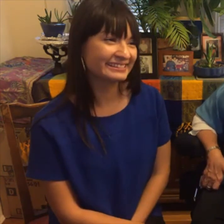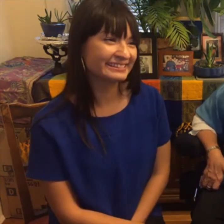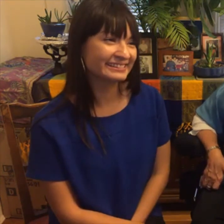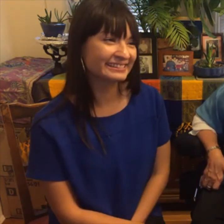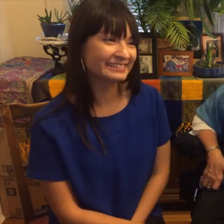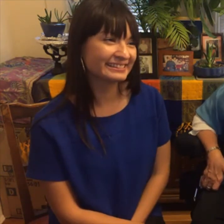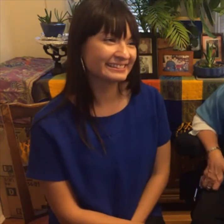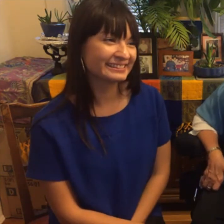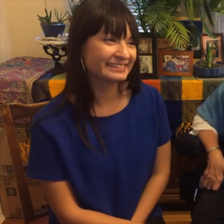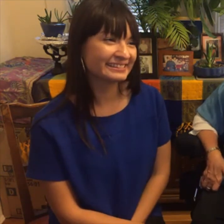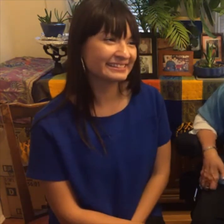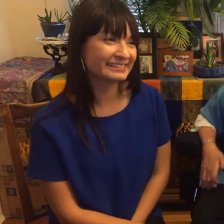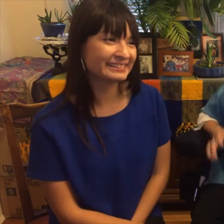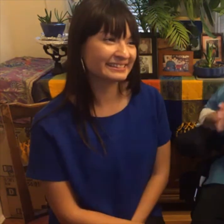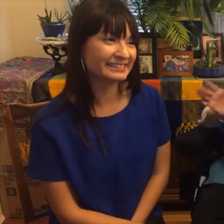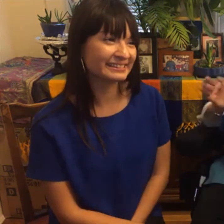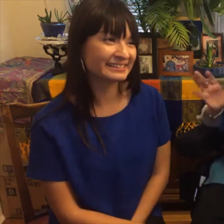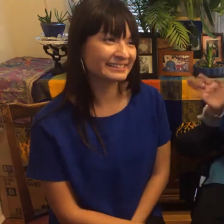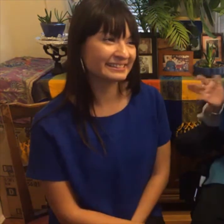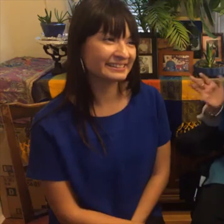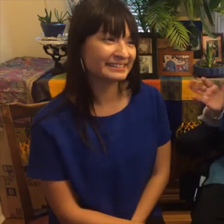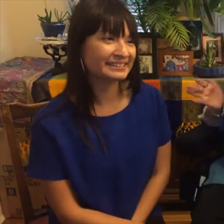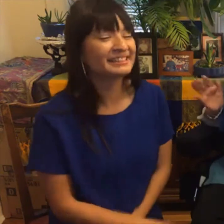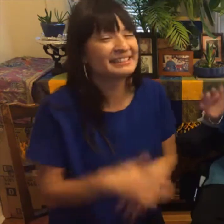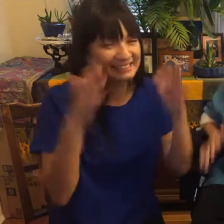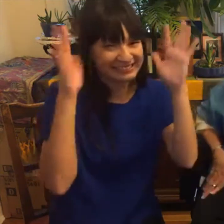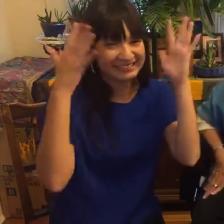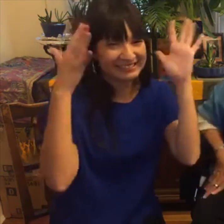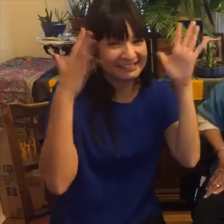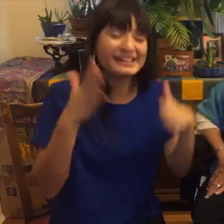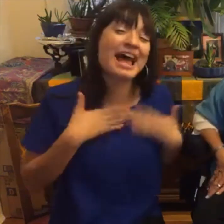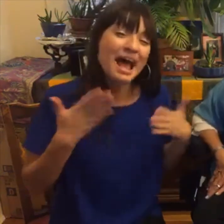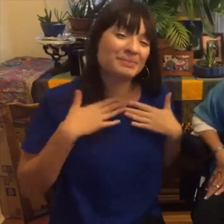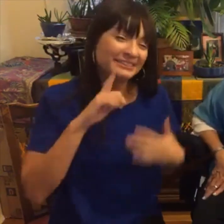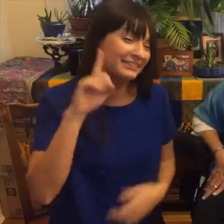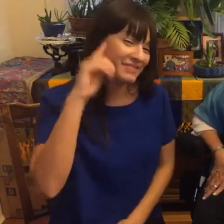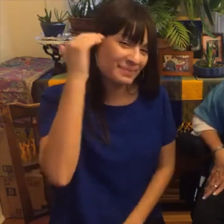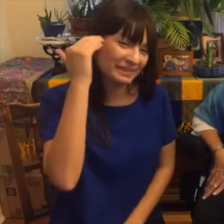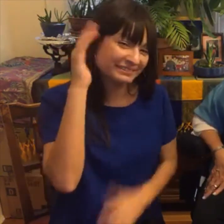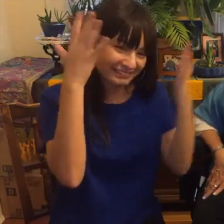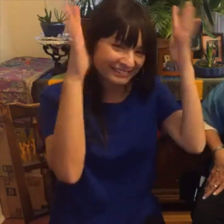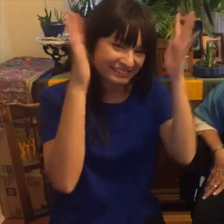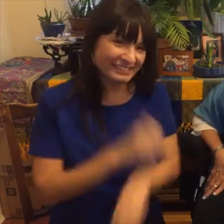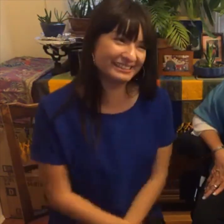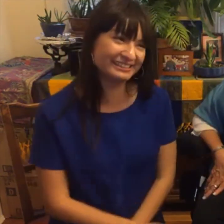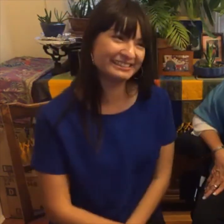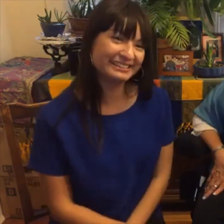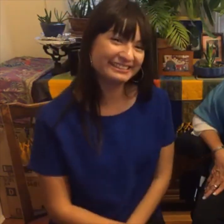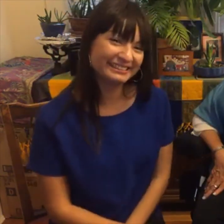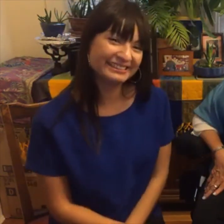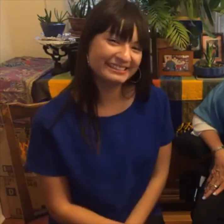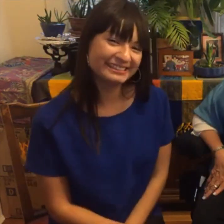discussion and happy deaf awareness!!! Leah:Happy Deaf Awareness!!!